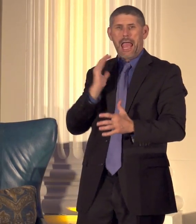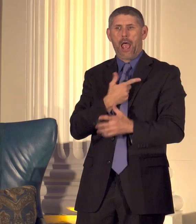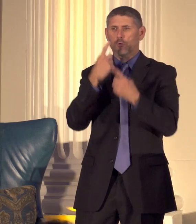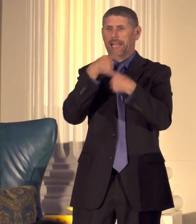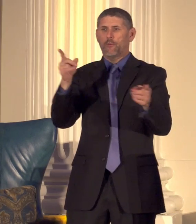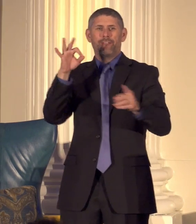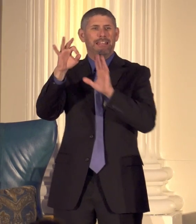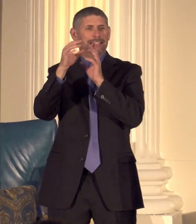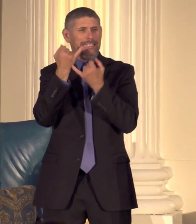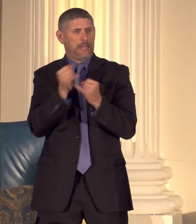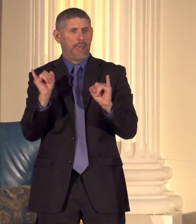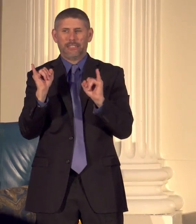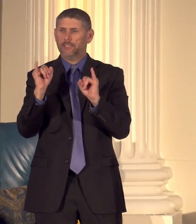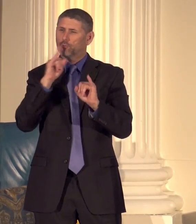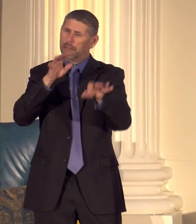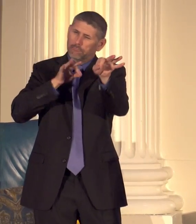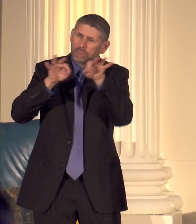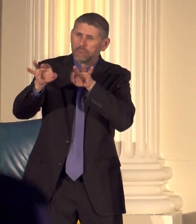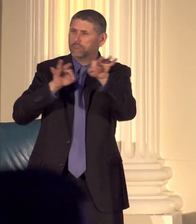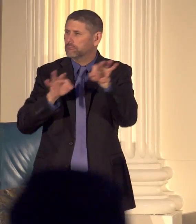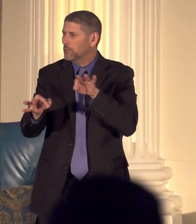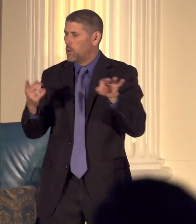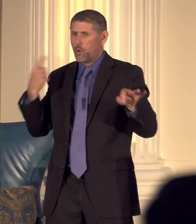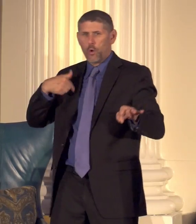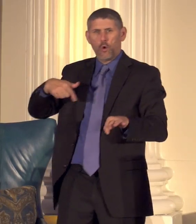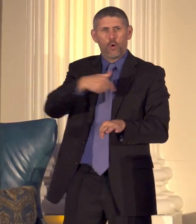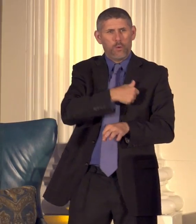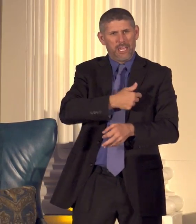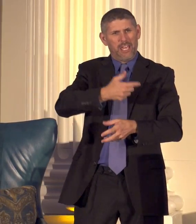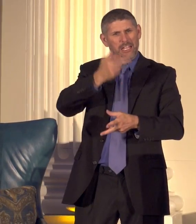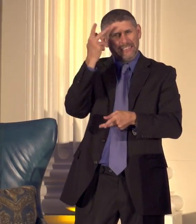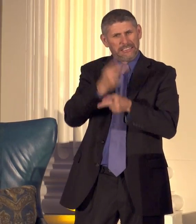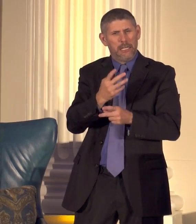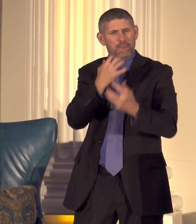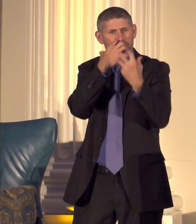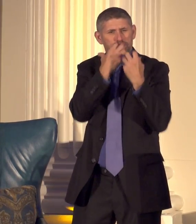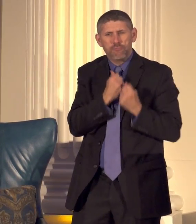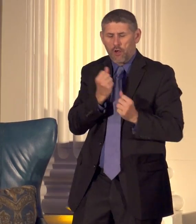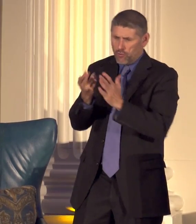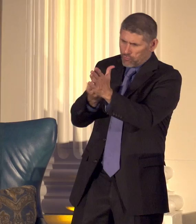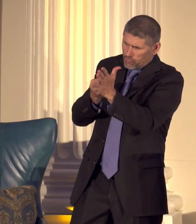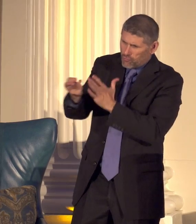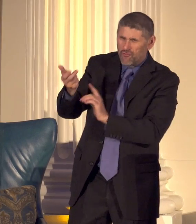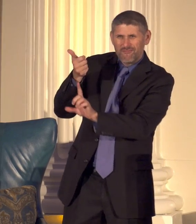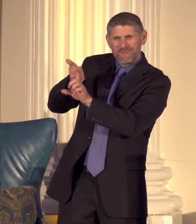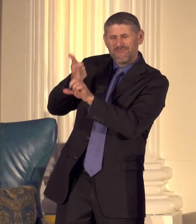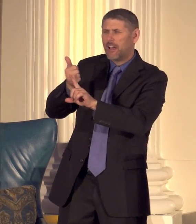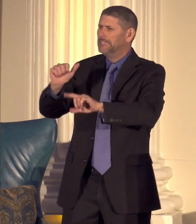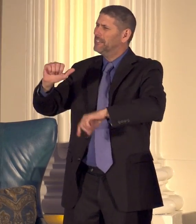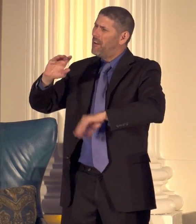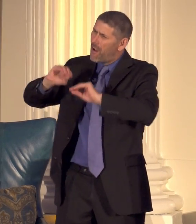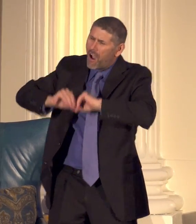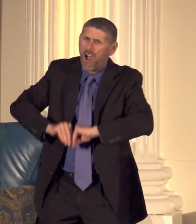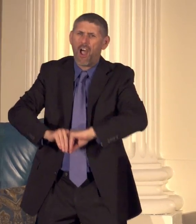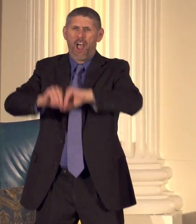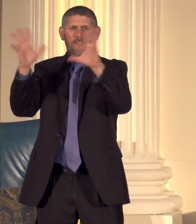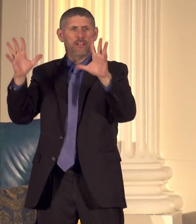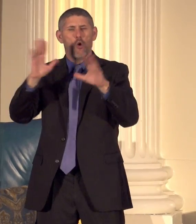where it says that we hold these truths to be self-evident that all are created